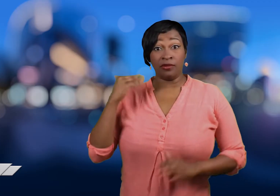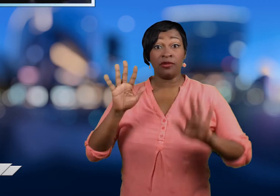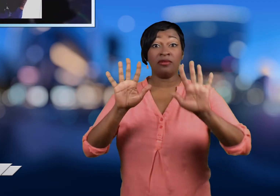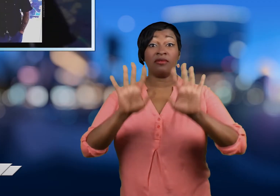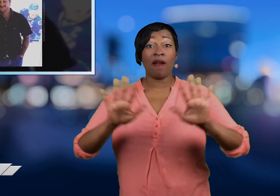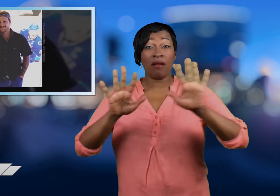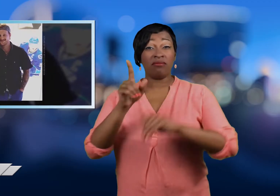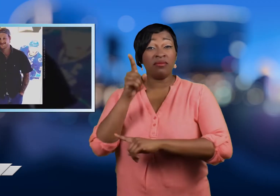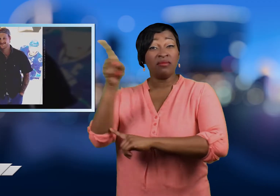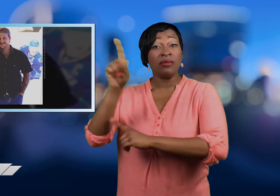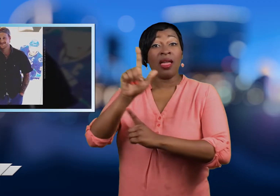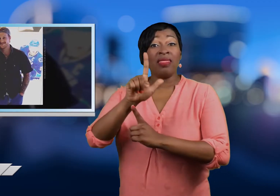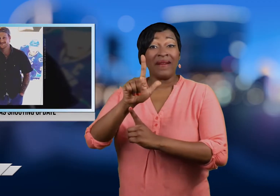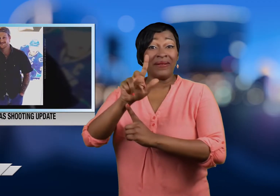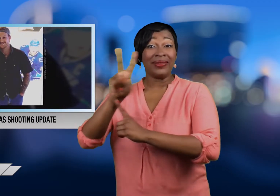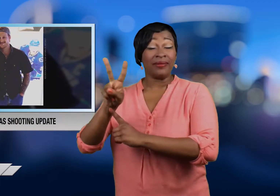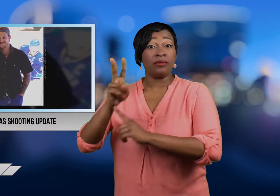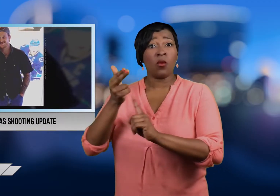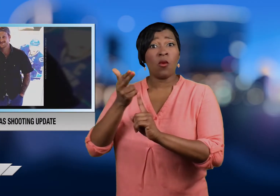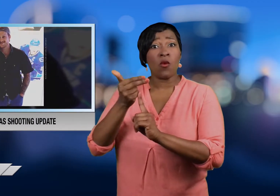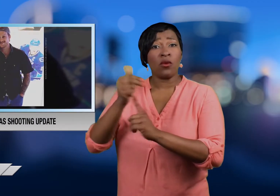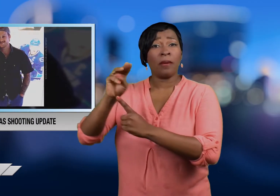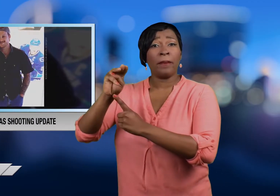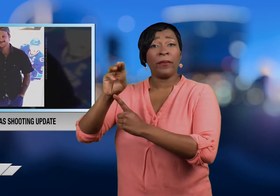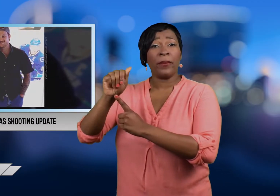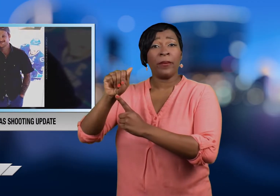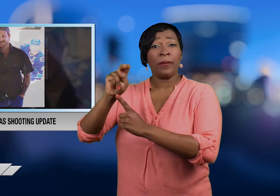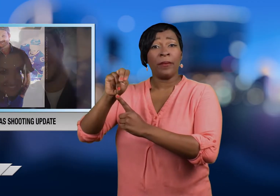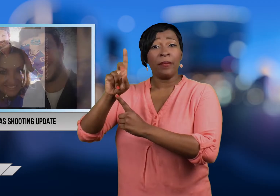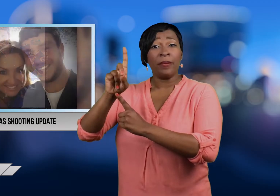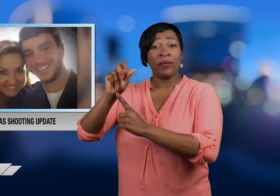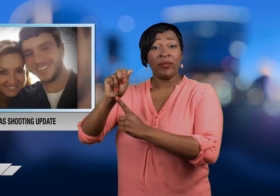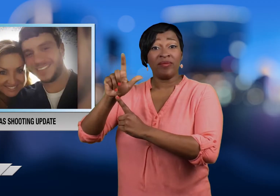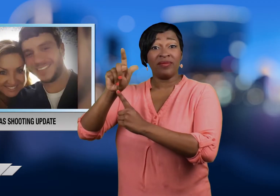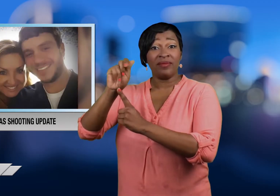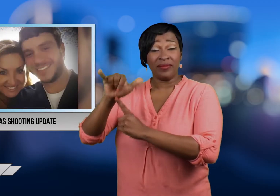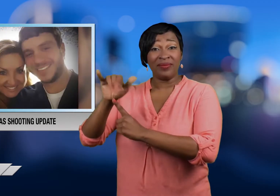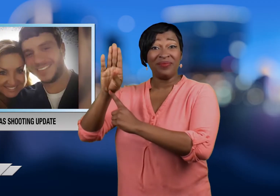On Sunday in Las Vegas at